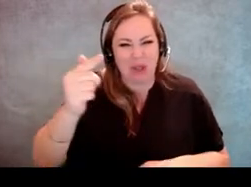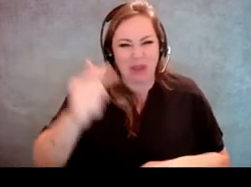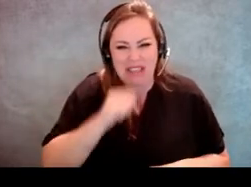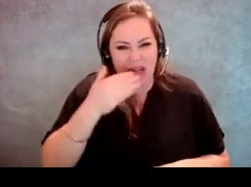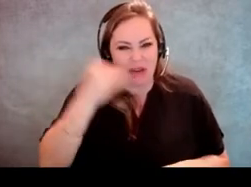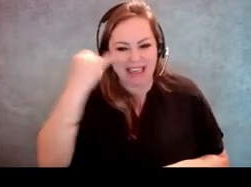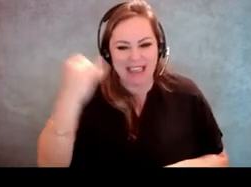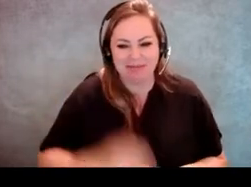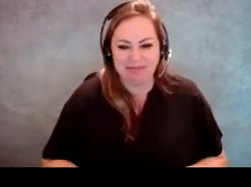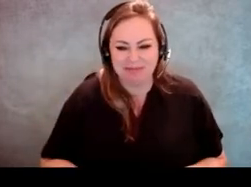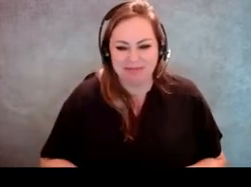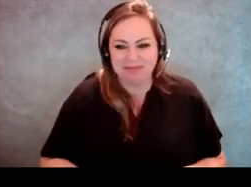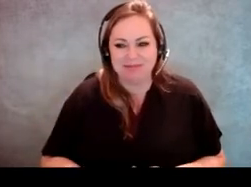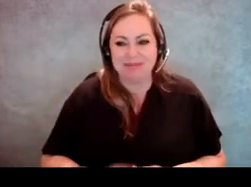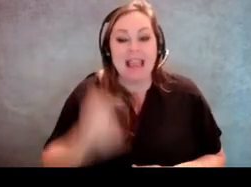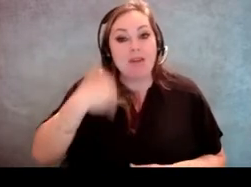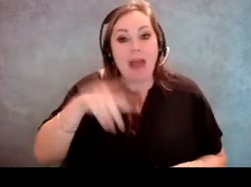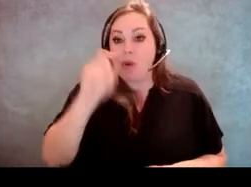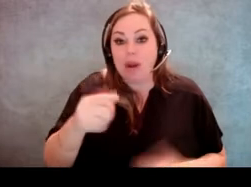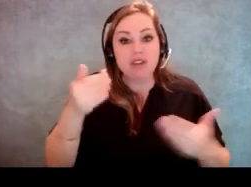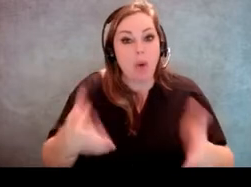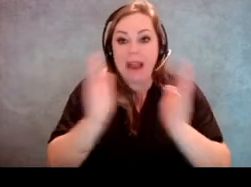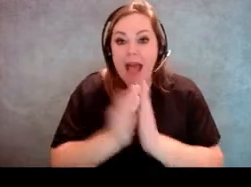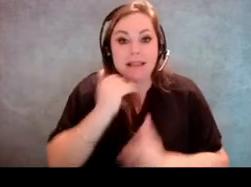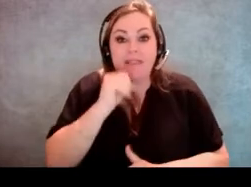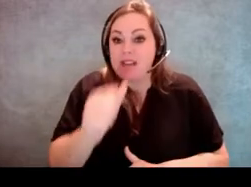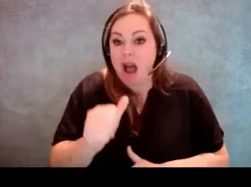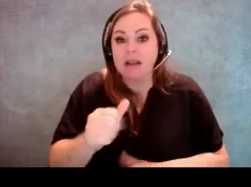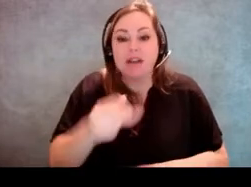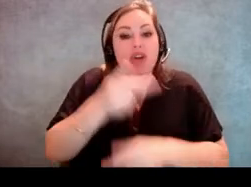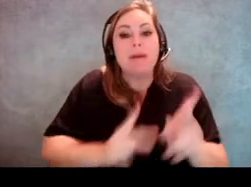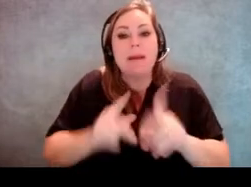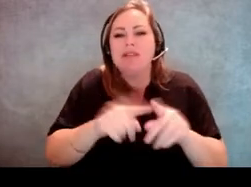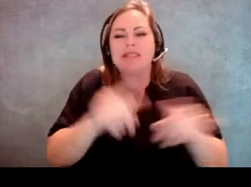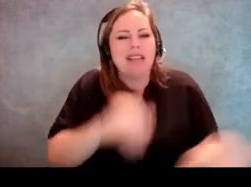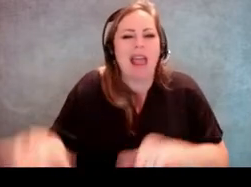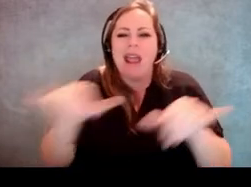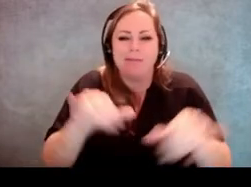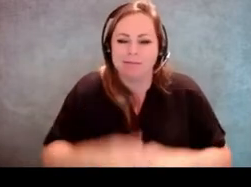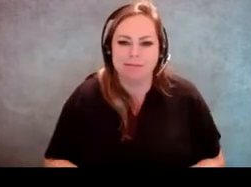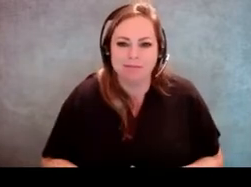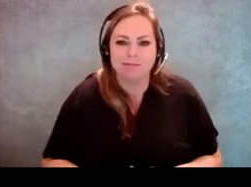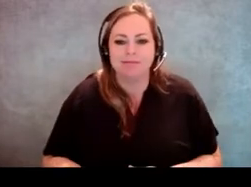So if you have a question, ask, otherwise just treat people like everybody else. Yes and mostly, you know,